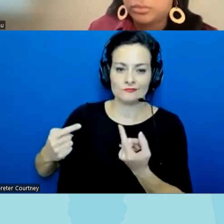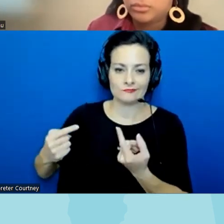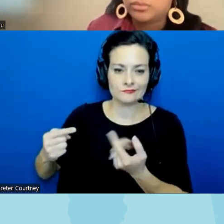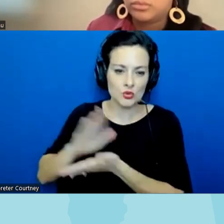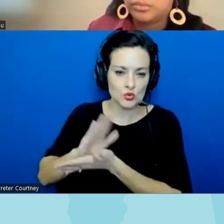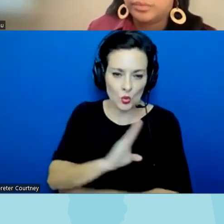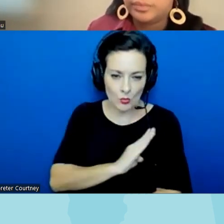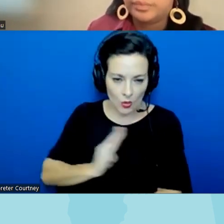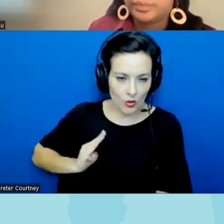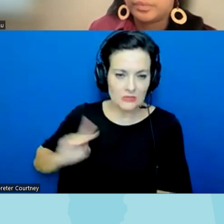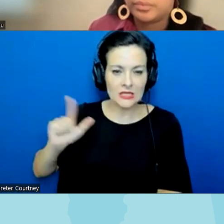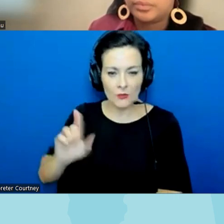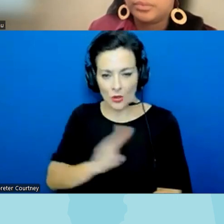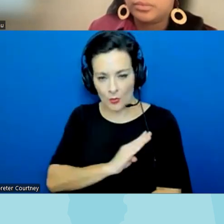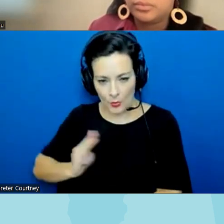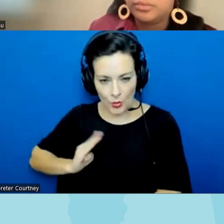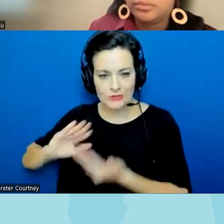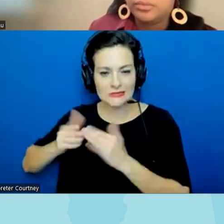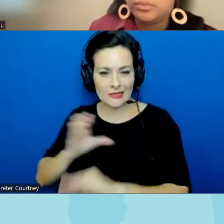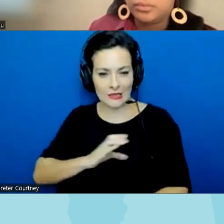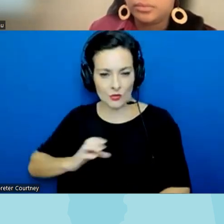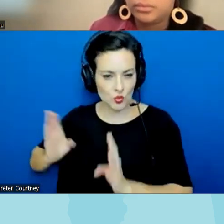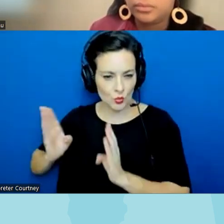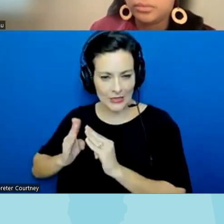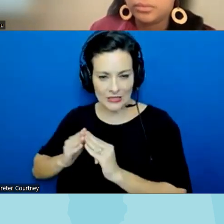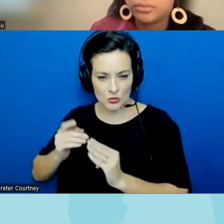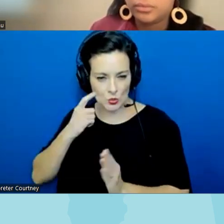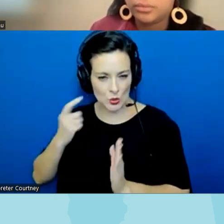Council meetings so would love to hear anything that you all have seen be effective in those